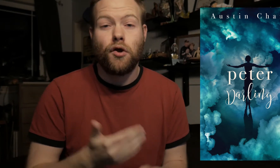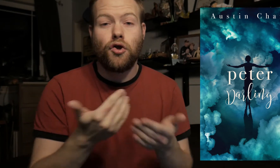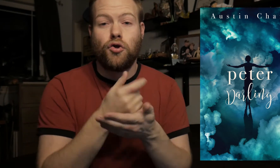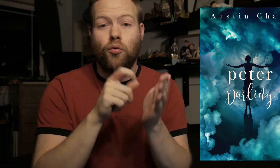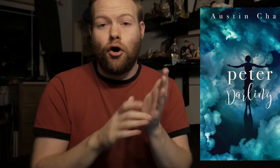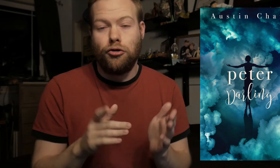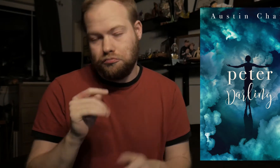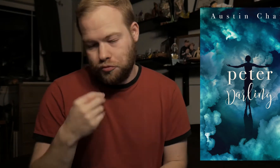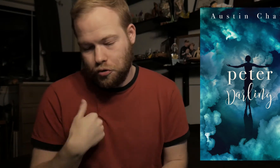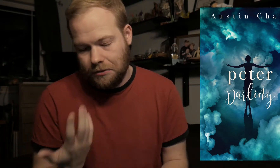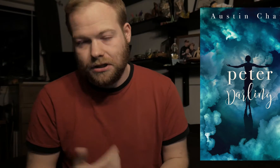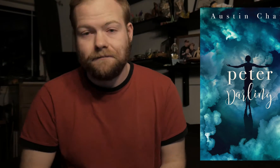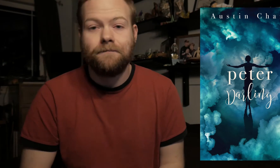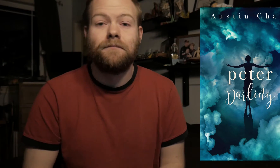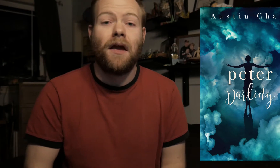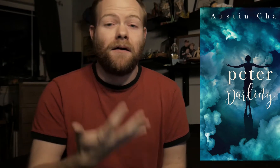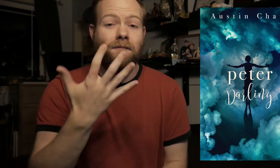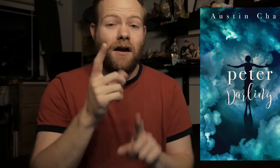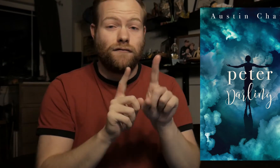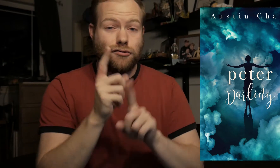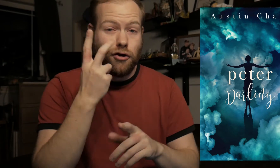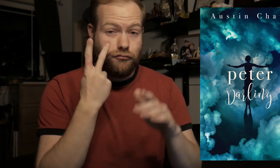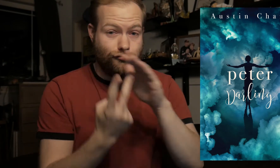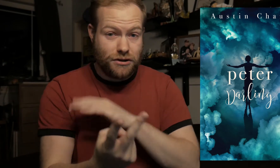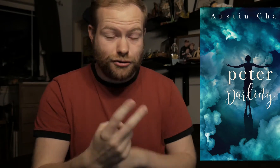New author (to me). 5 Star Prediction.